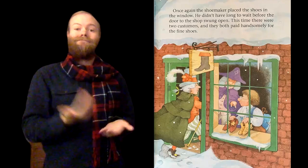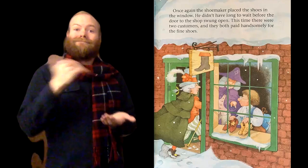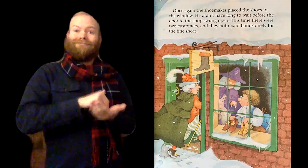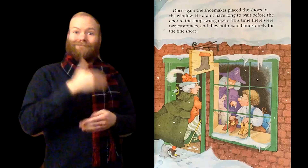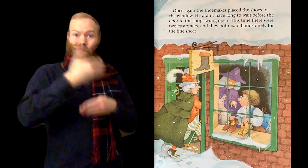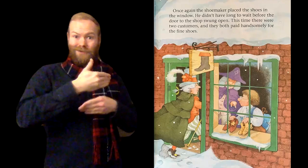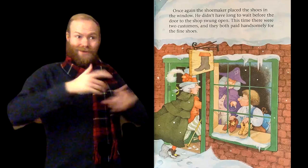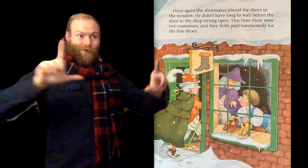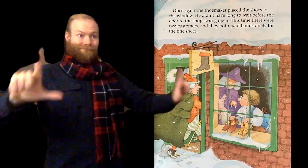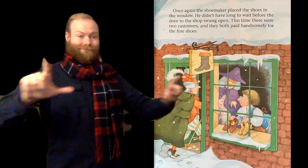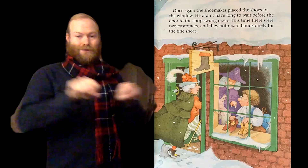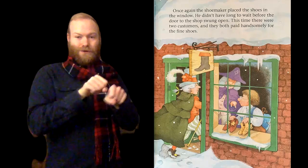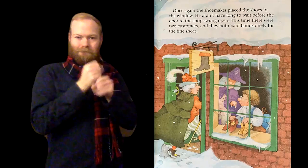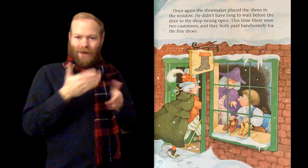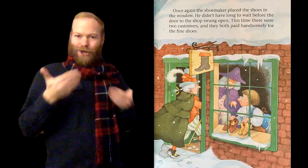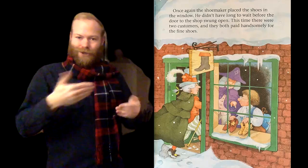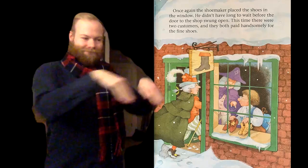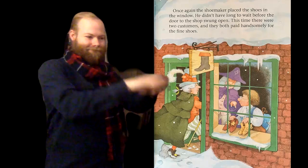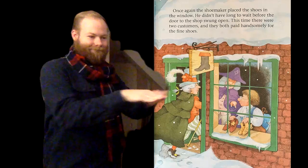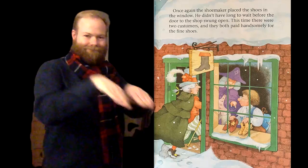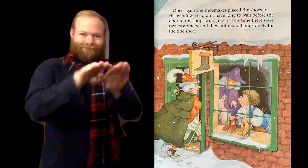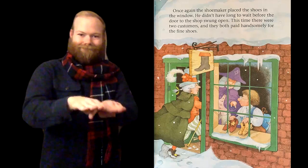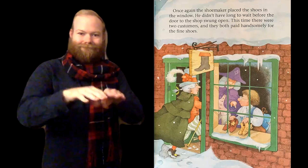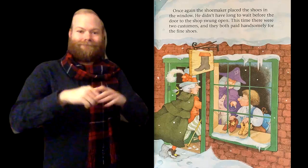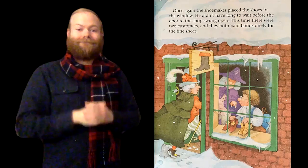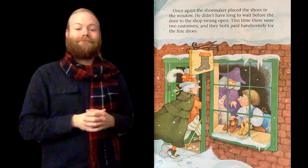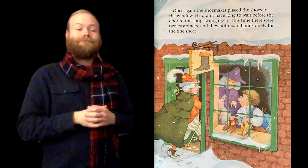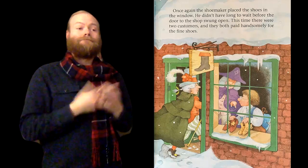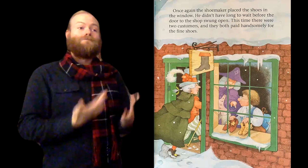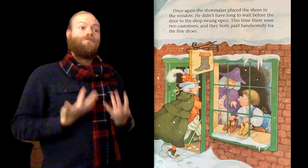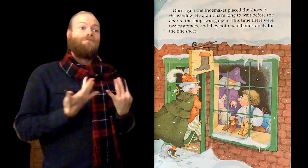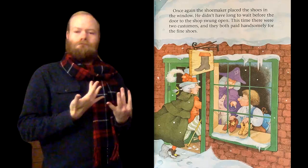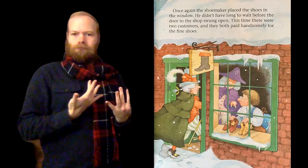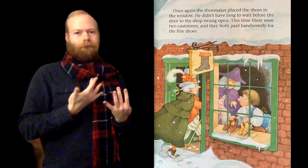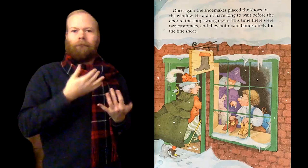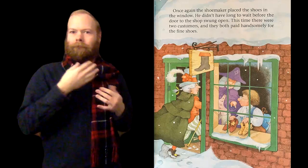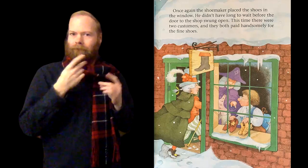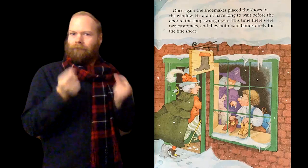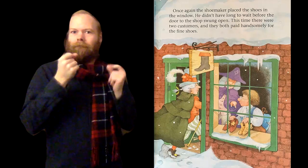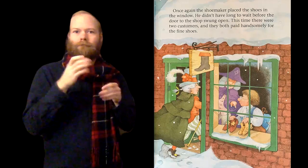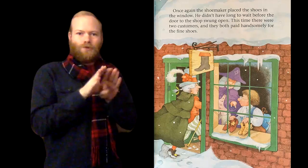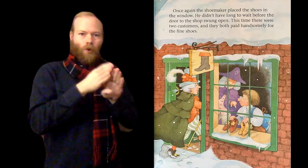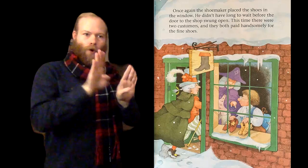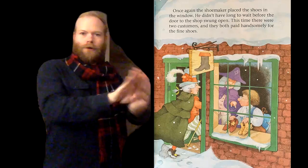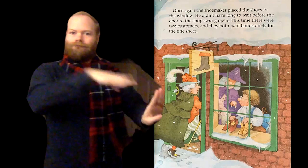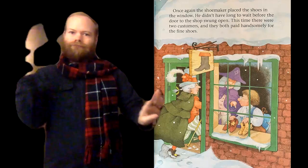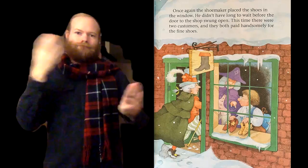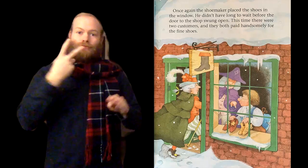Once again the shoemaker placed the shoes in the window. He didn’t have long to wait before the door to the shop swung open.